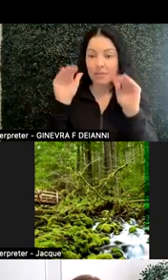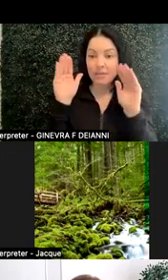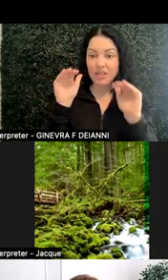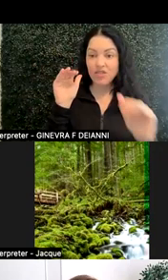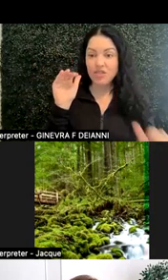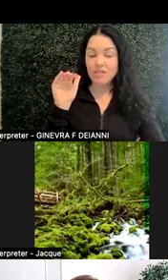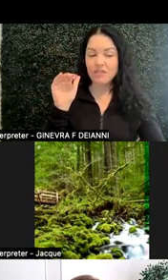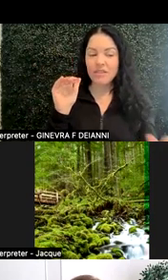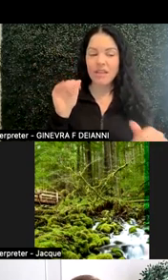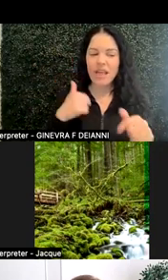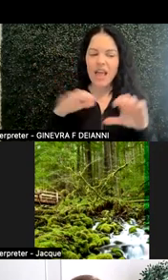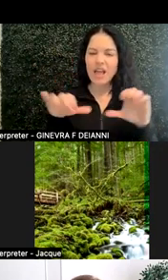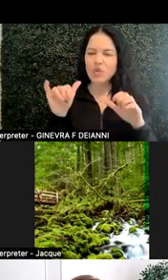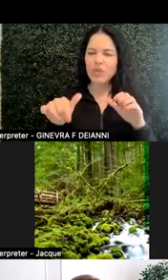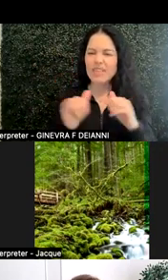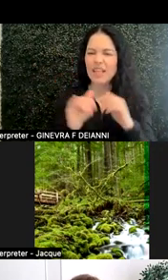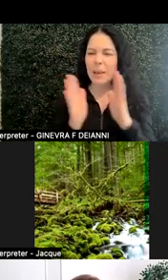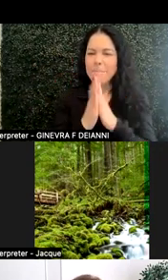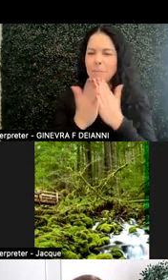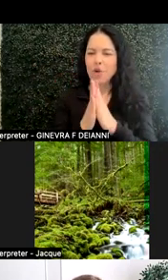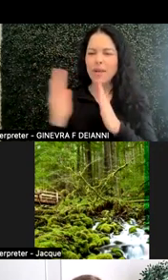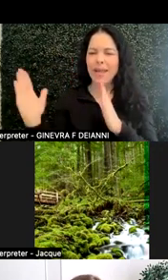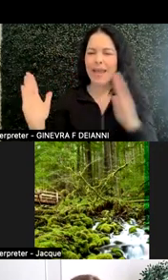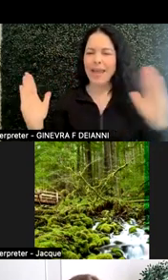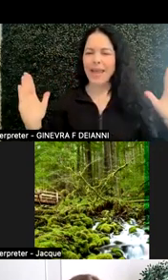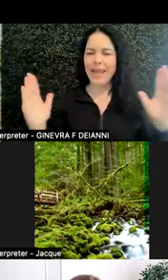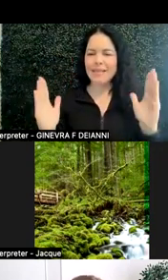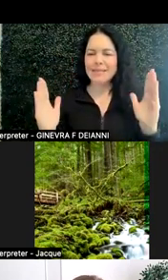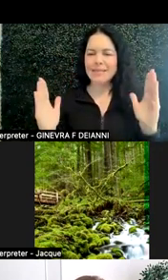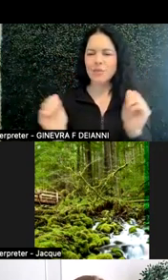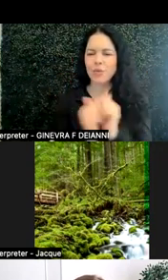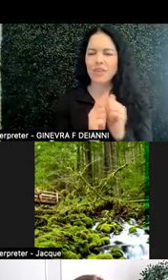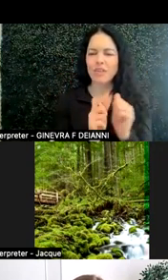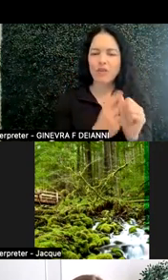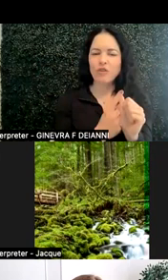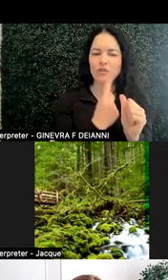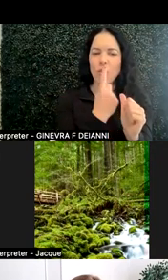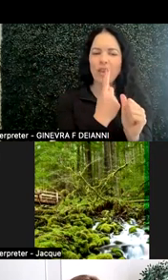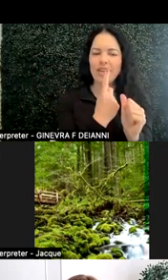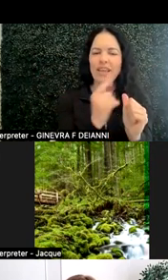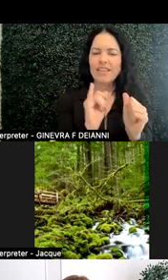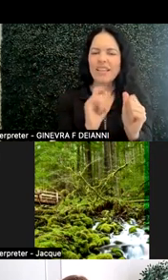I kind of do this as bookends, with the first one being specific and clear instructions.